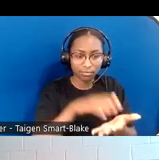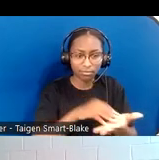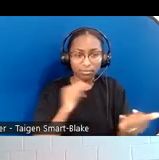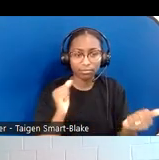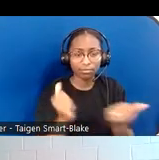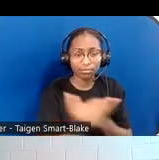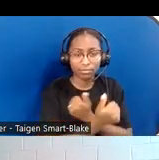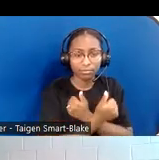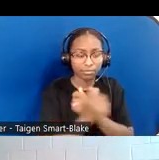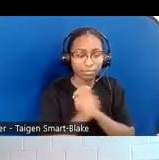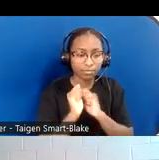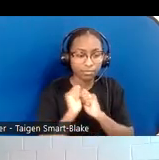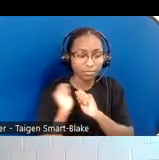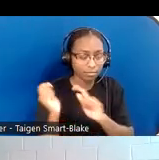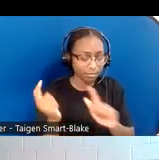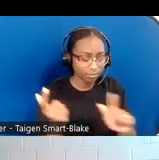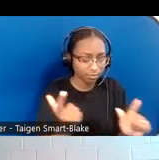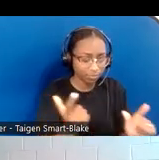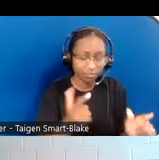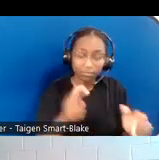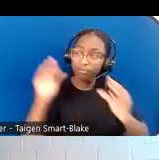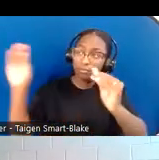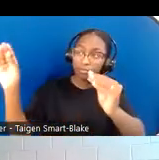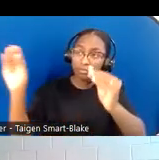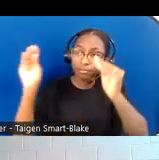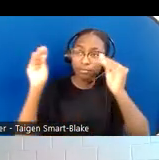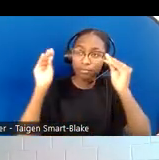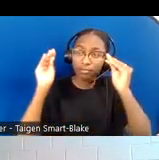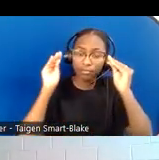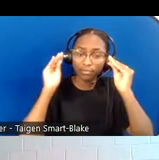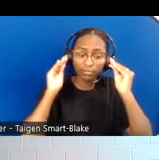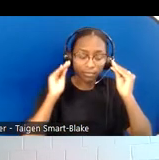Teach us to weep